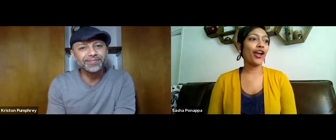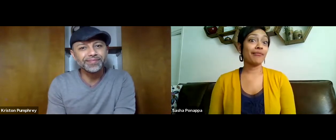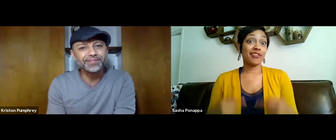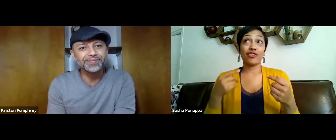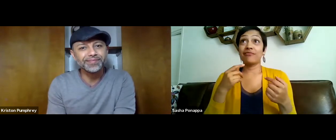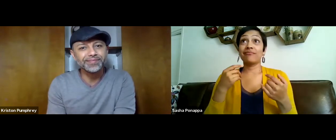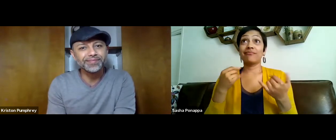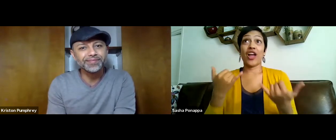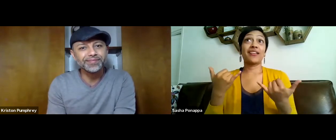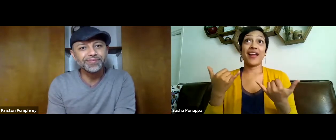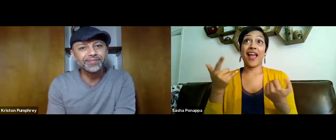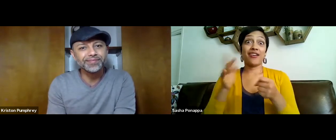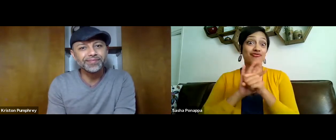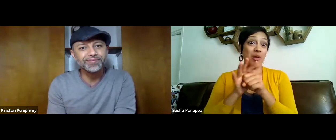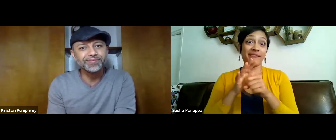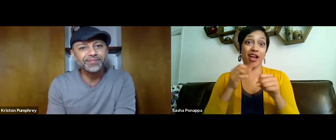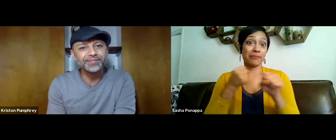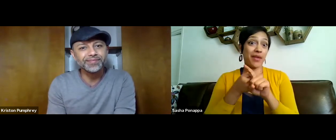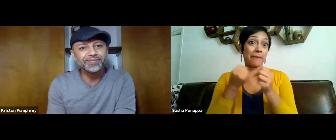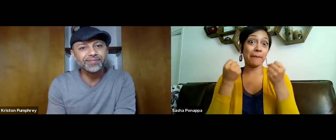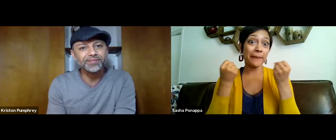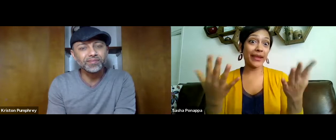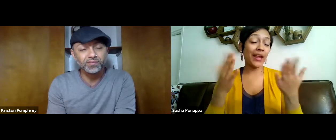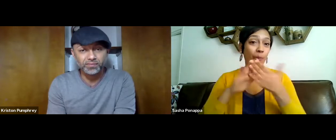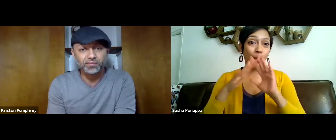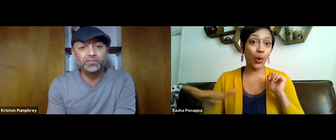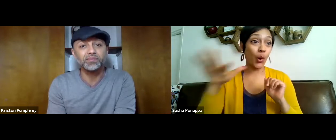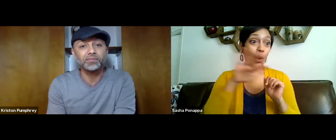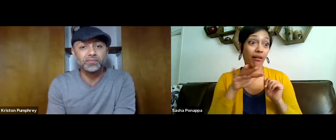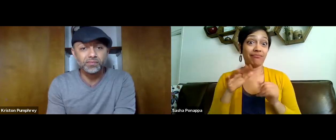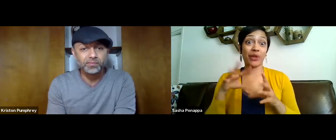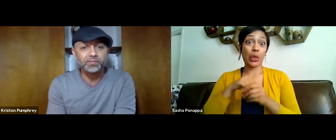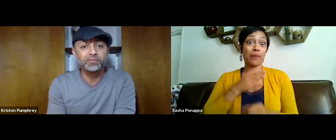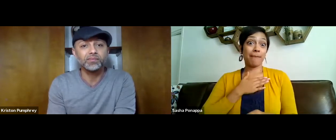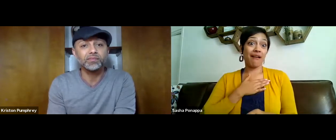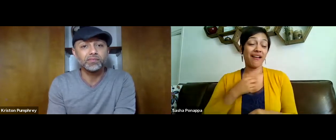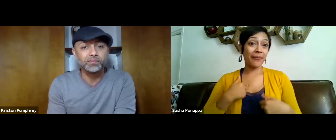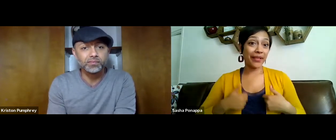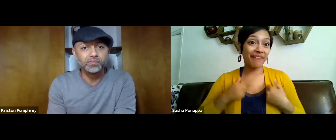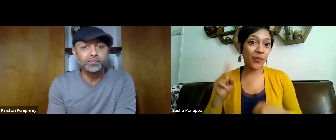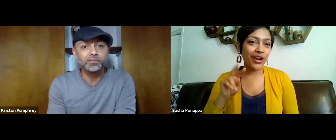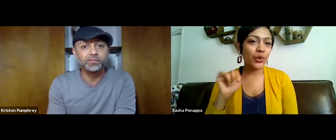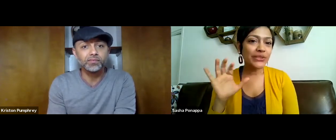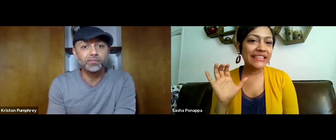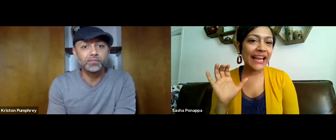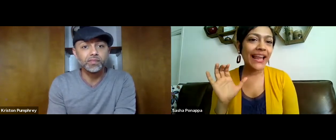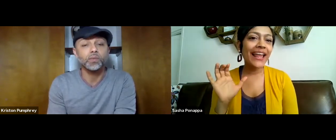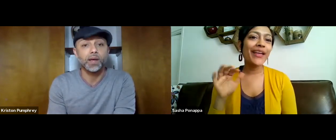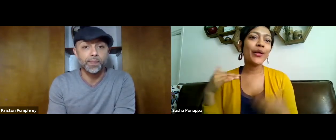It really is a pleasure to be here. Right now, the COVID-19 pandemic has affected everyone worldwide.